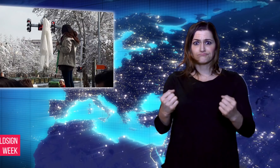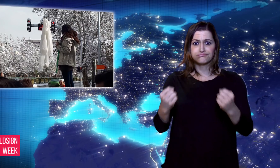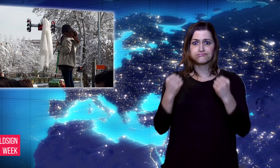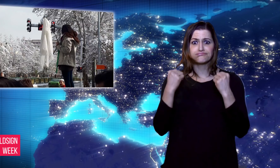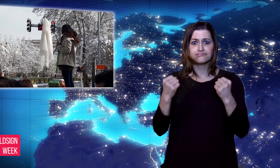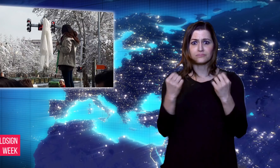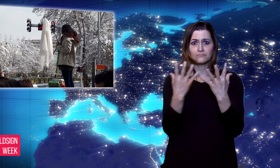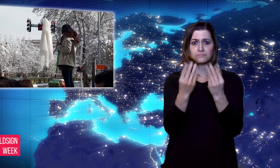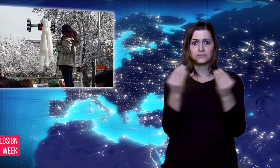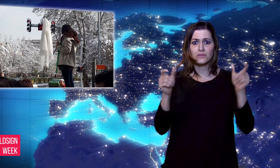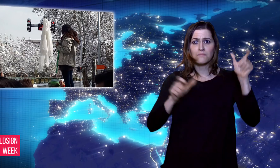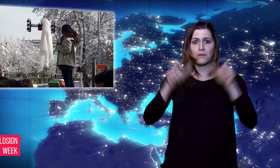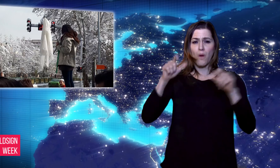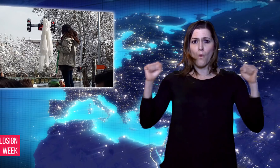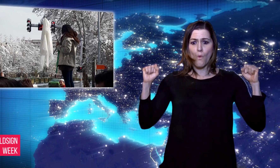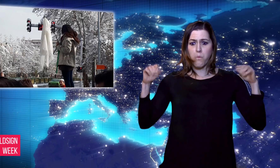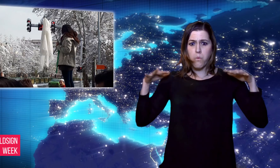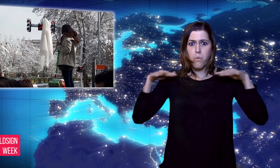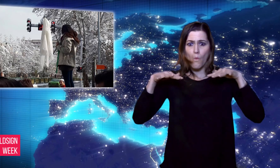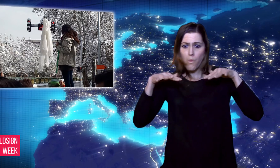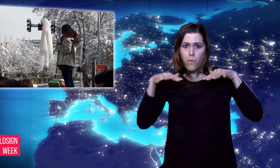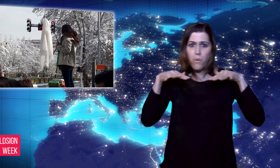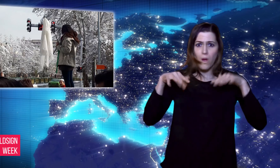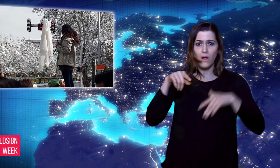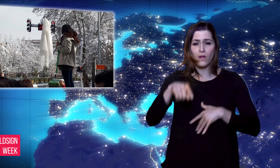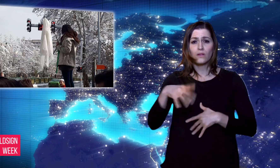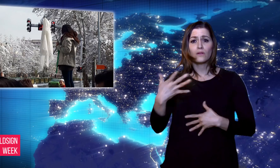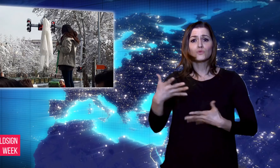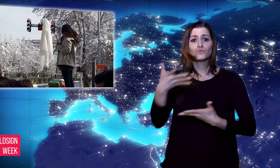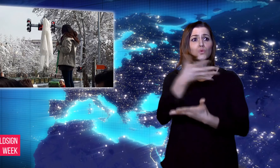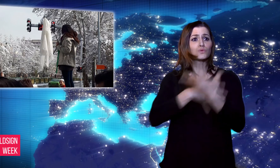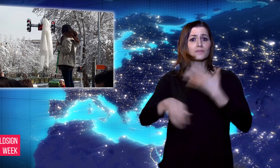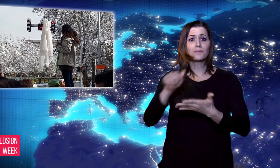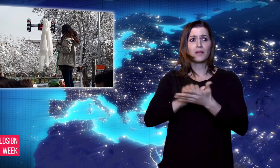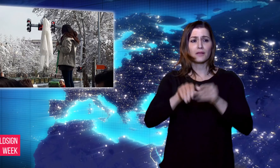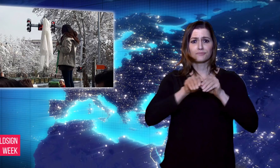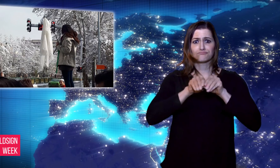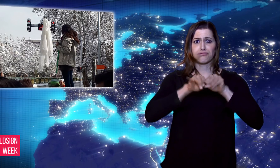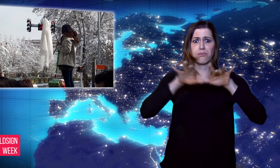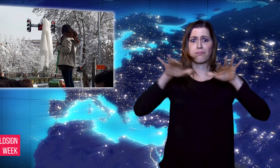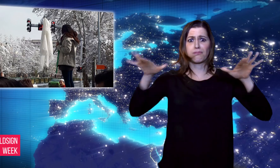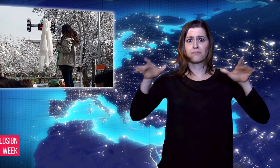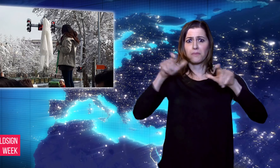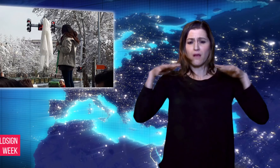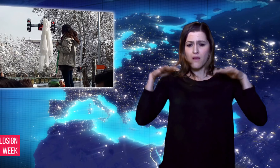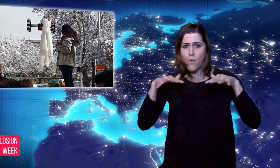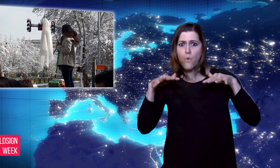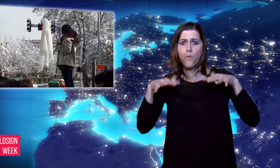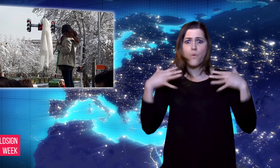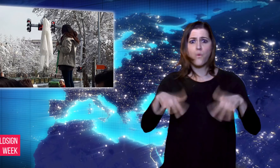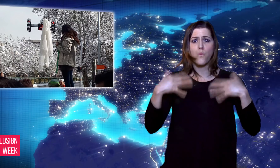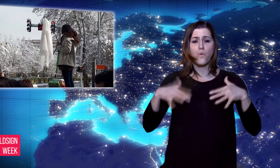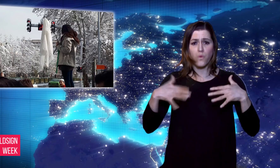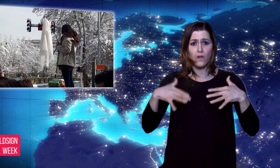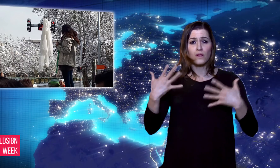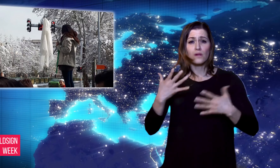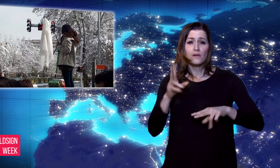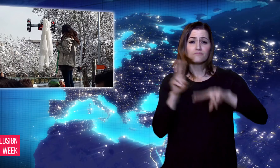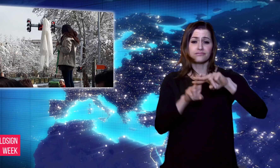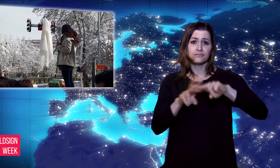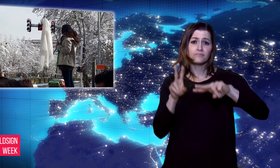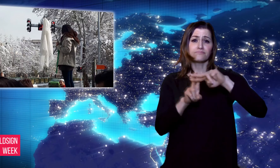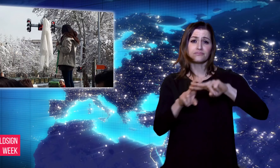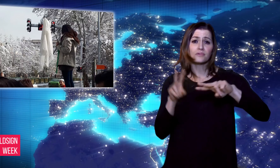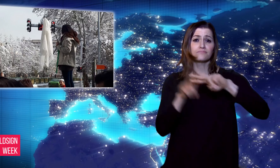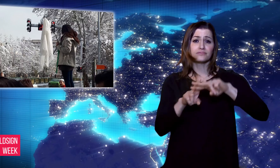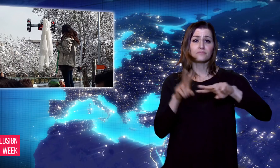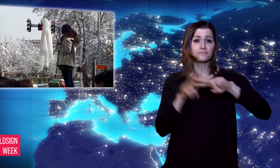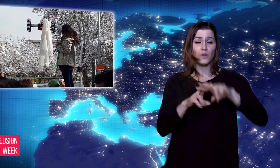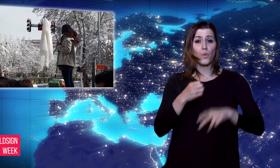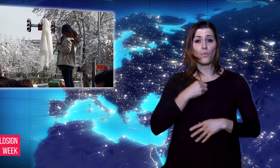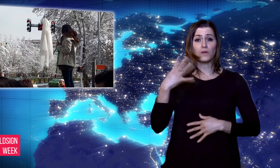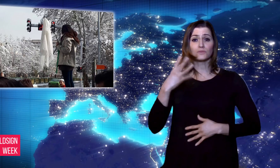#whitewednesdays, where women posted